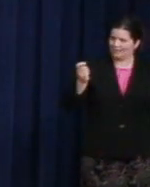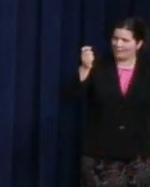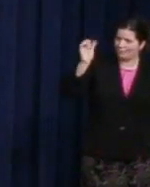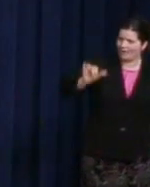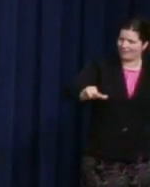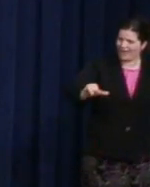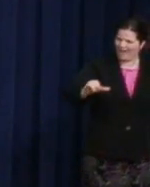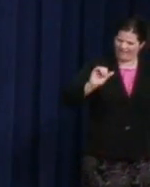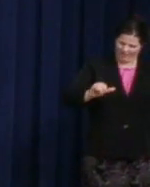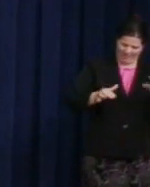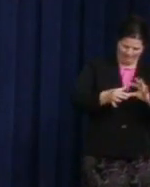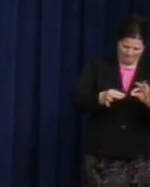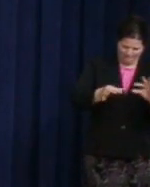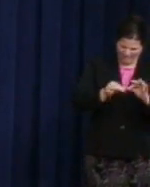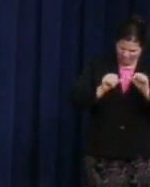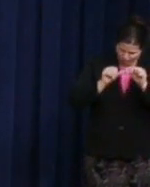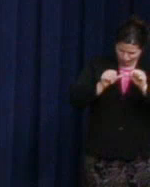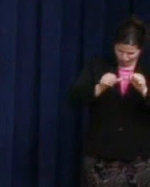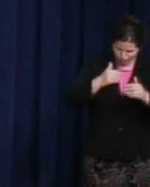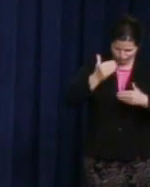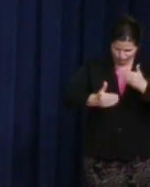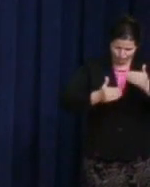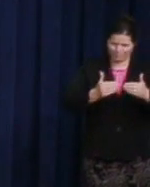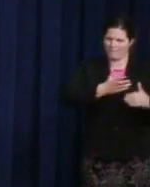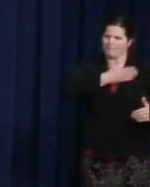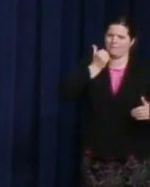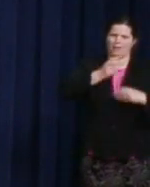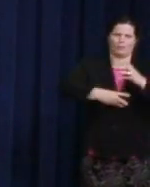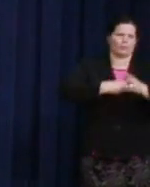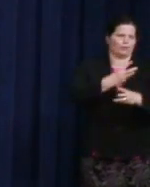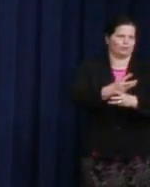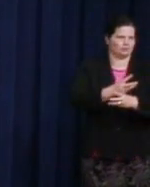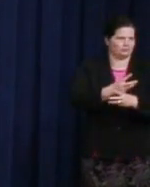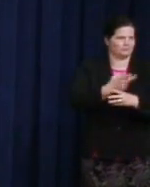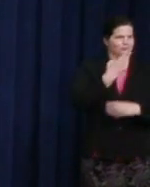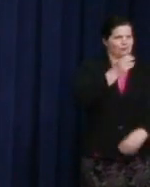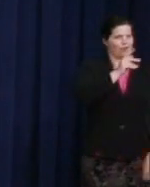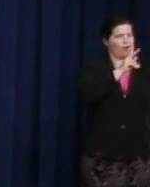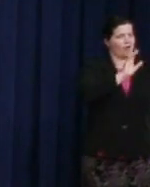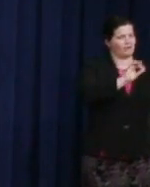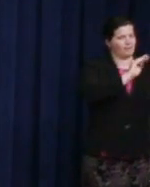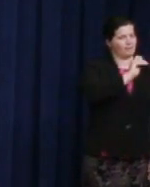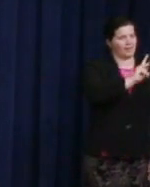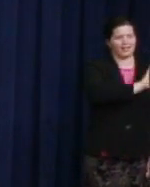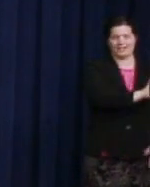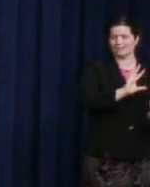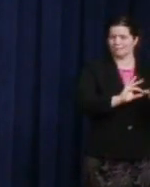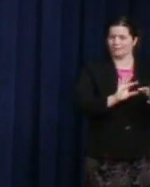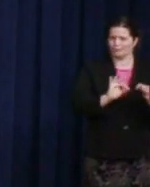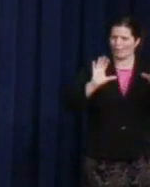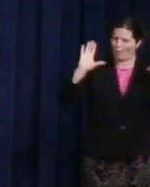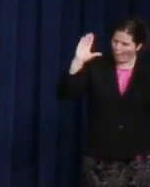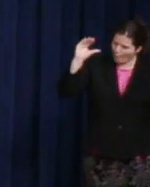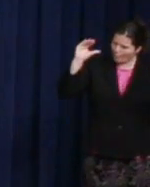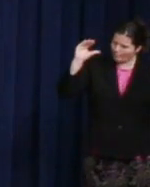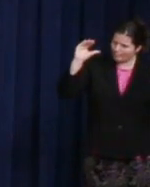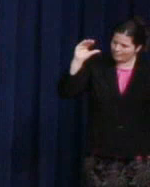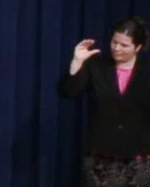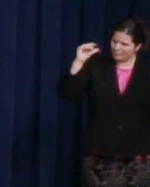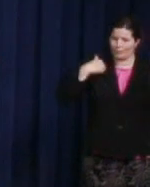our march toward a more perfect union and a more perfect world, Harvey Milk's message of hope. We are here because Harvey Milk hoped us into existence.